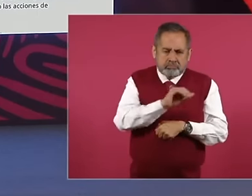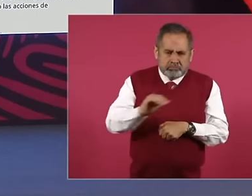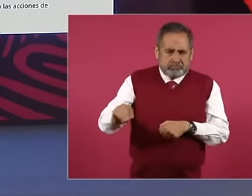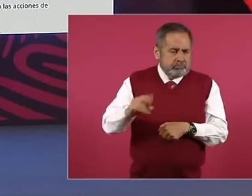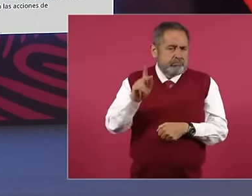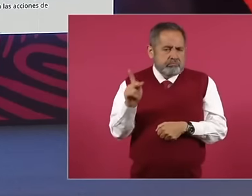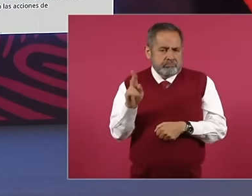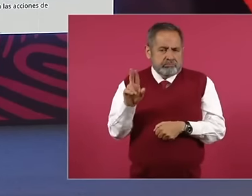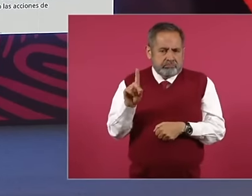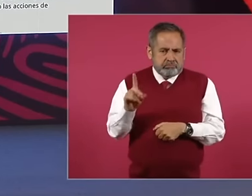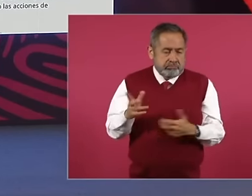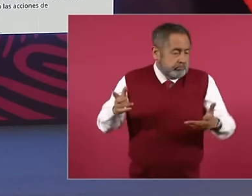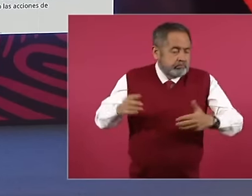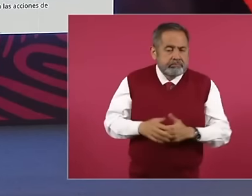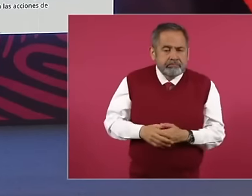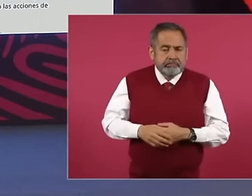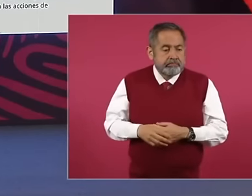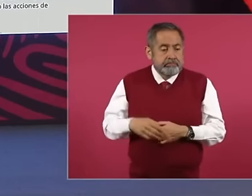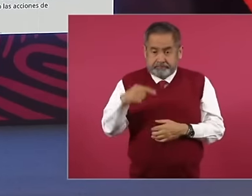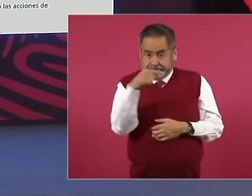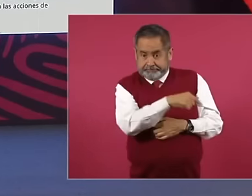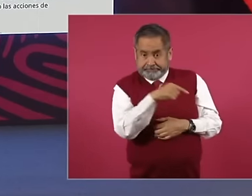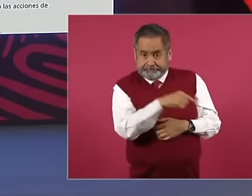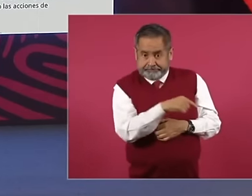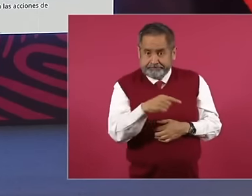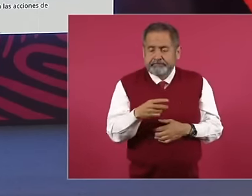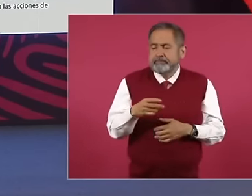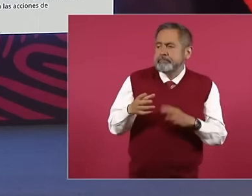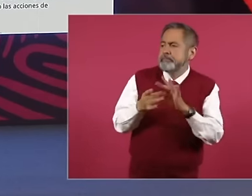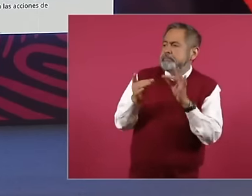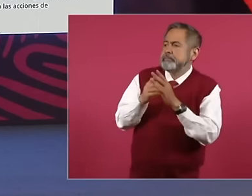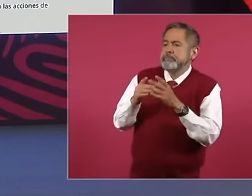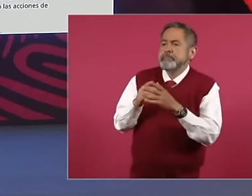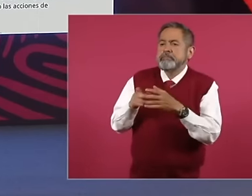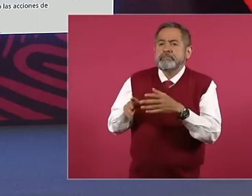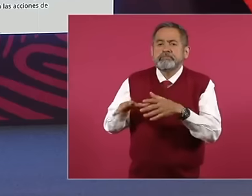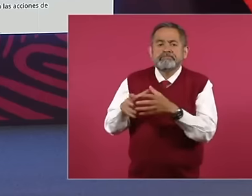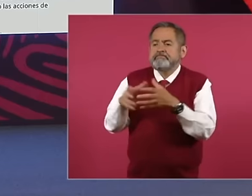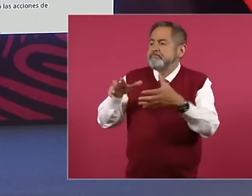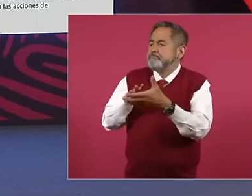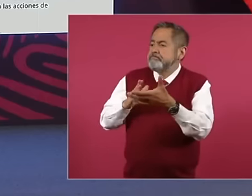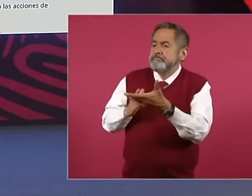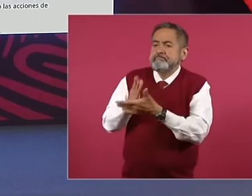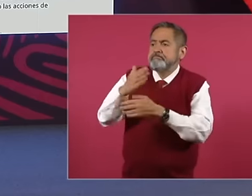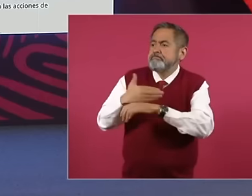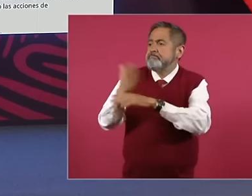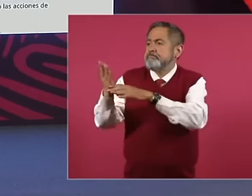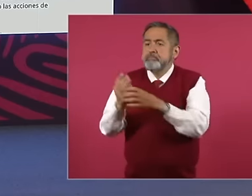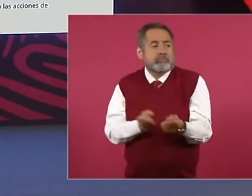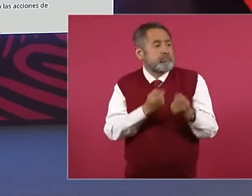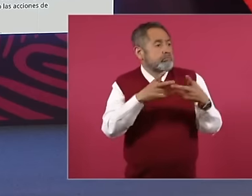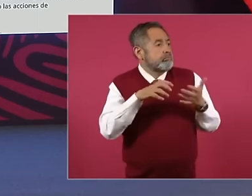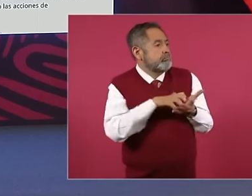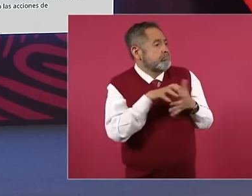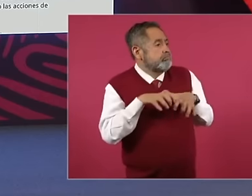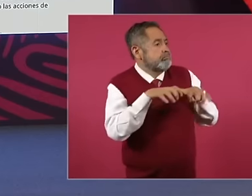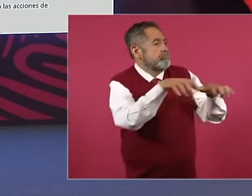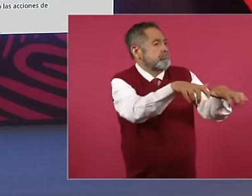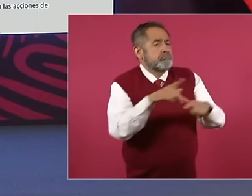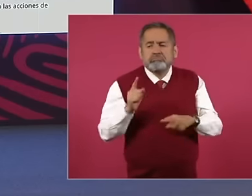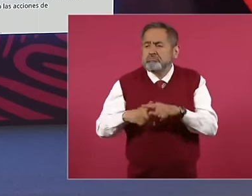the ruling party argues leaves millions of citizens are overrepresented,